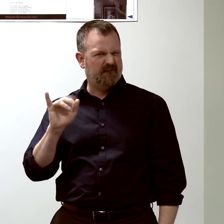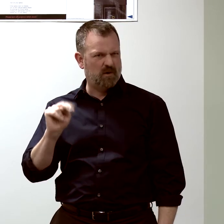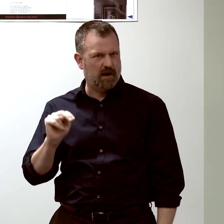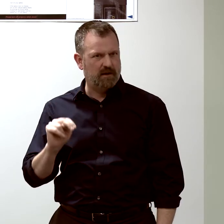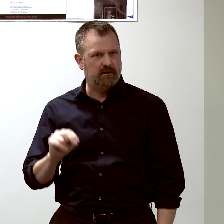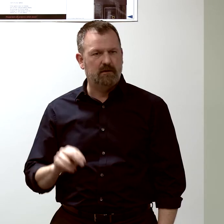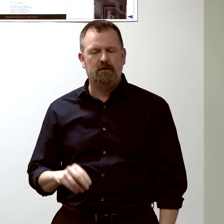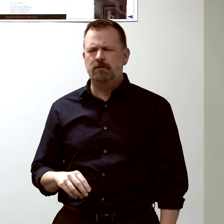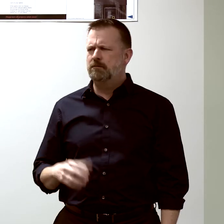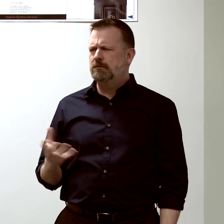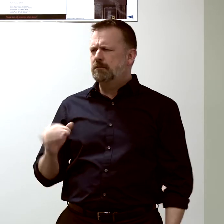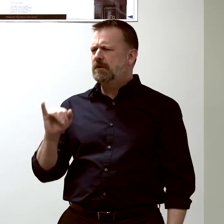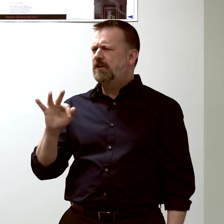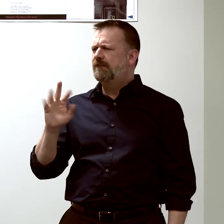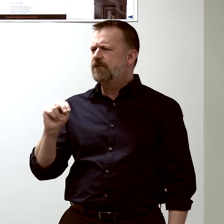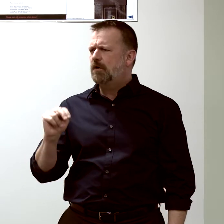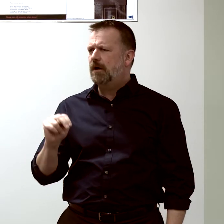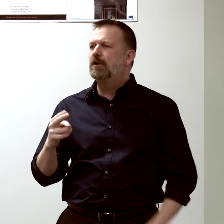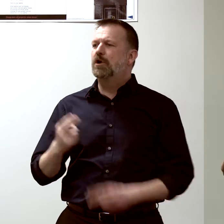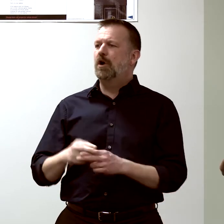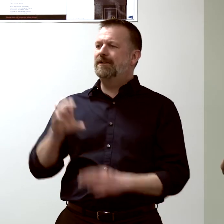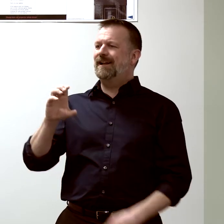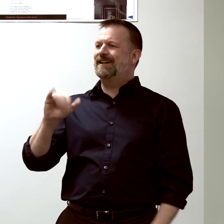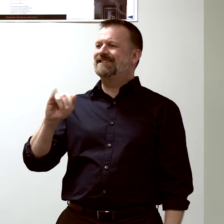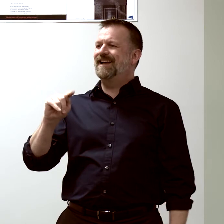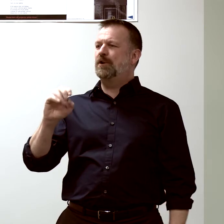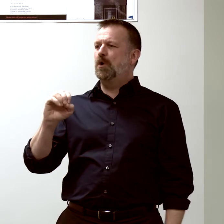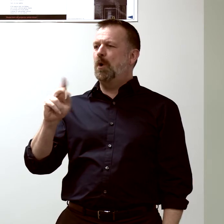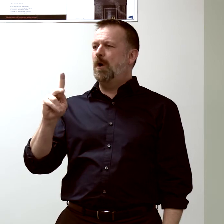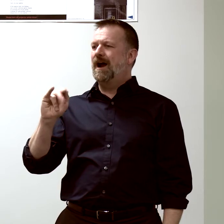Interferon is what's called a cytokine.